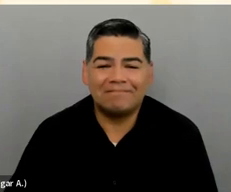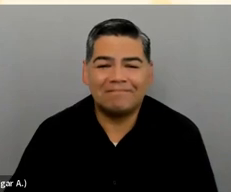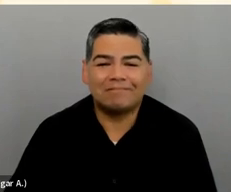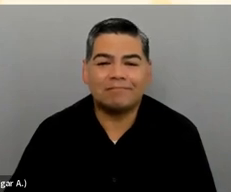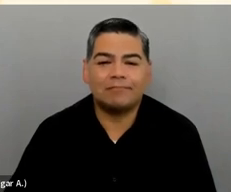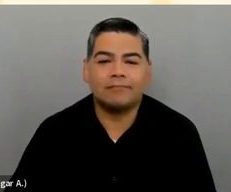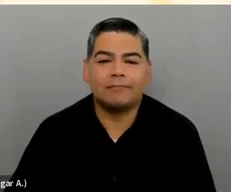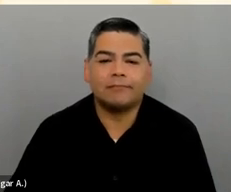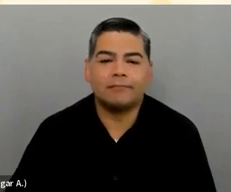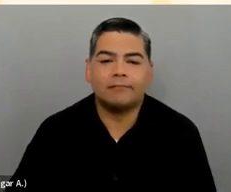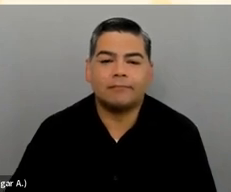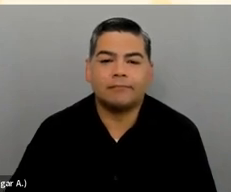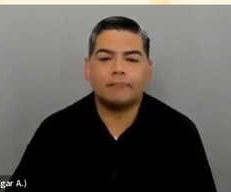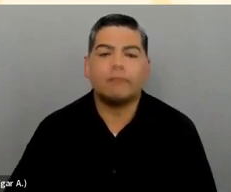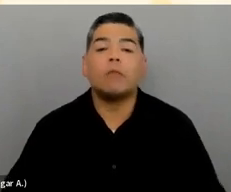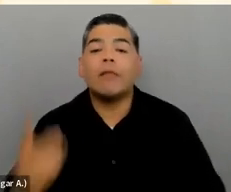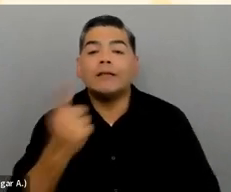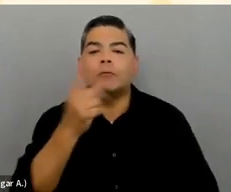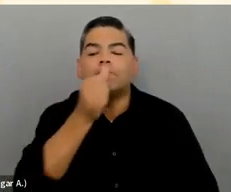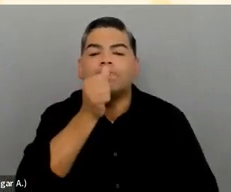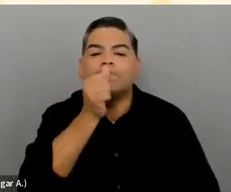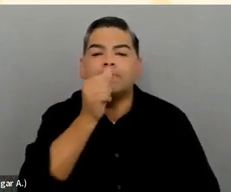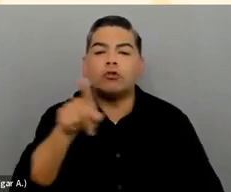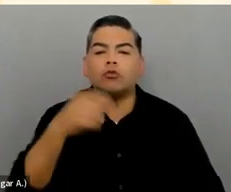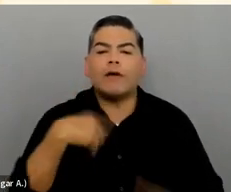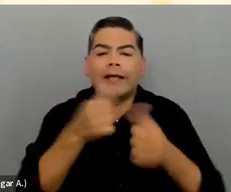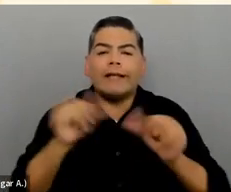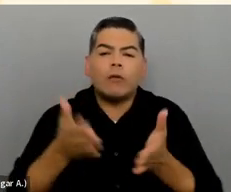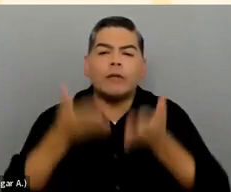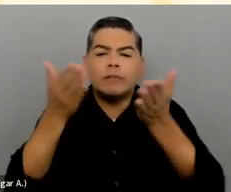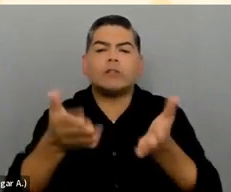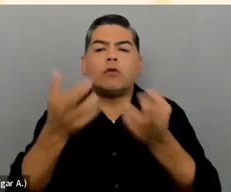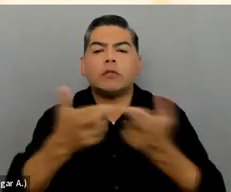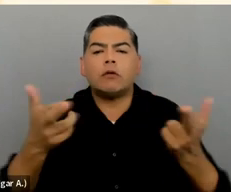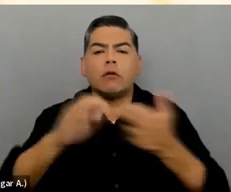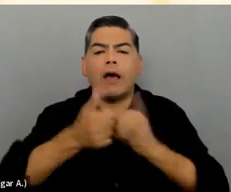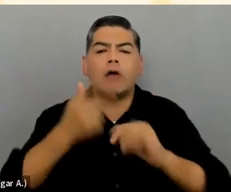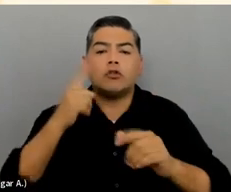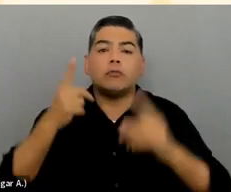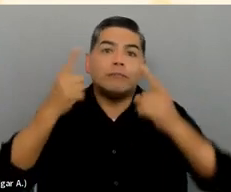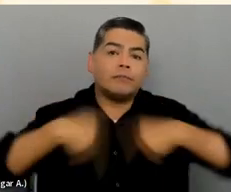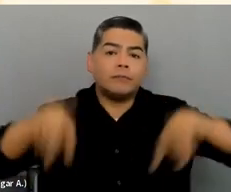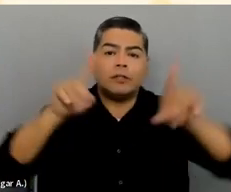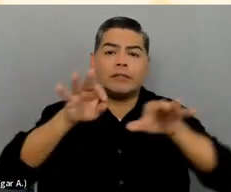Someone anonymous asked: Do you have any recommendations or resources on how to effectively describe images?